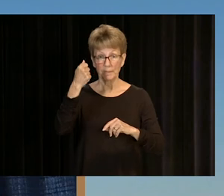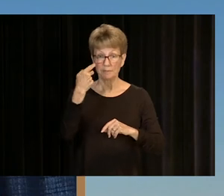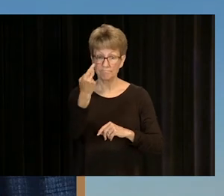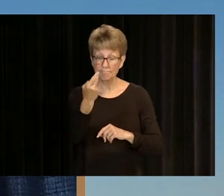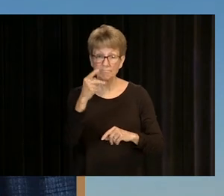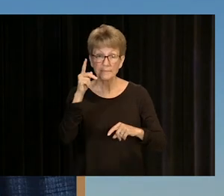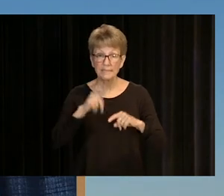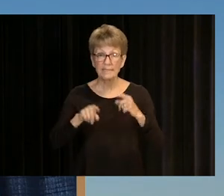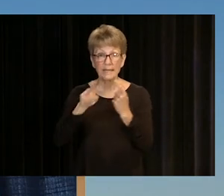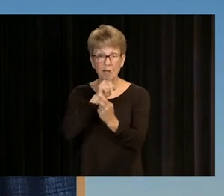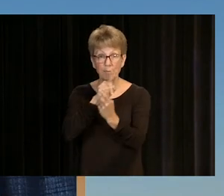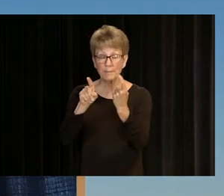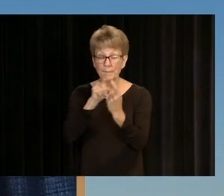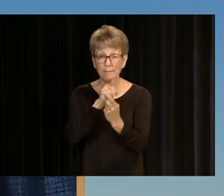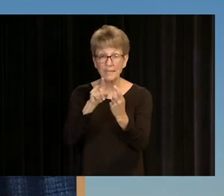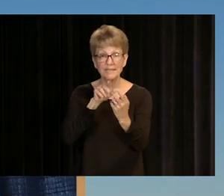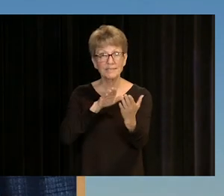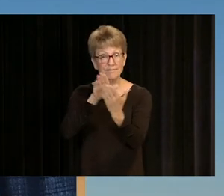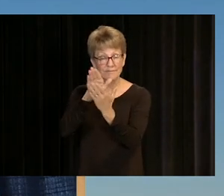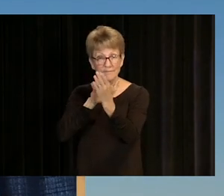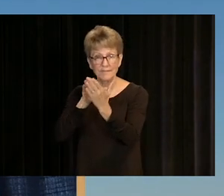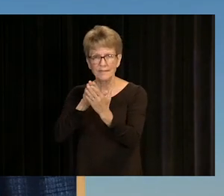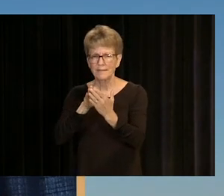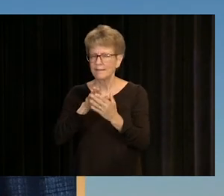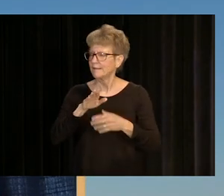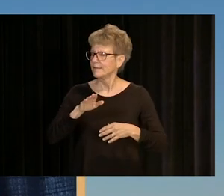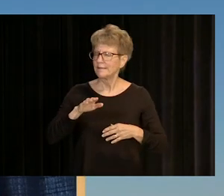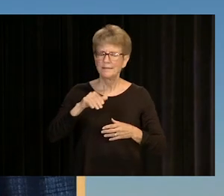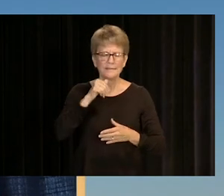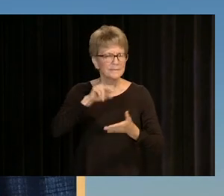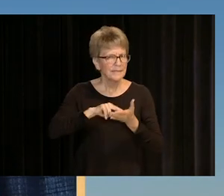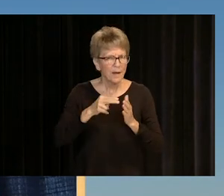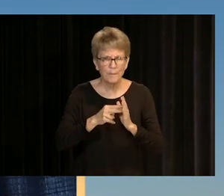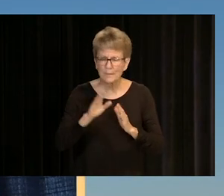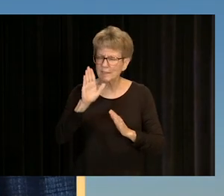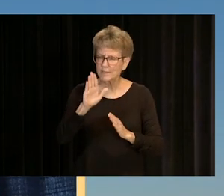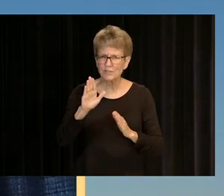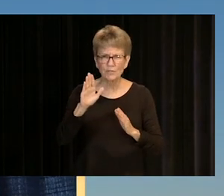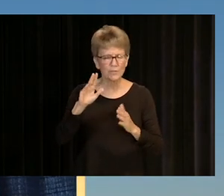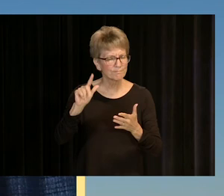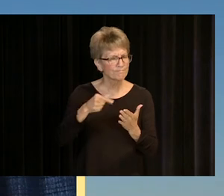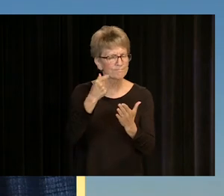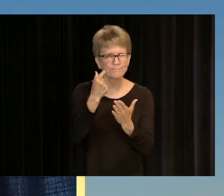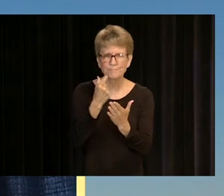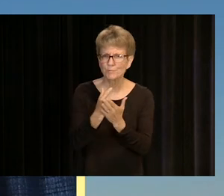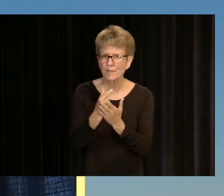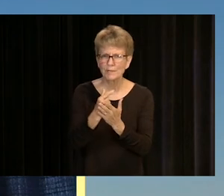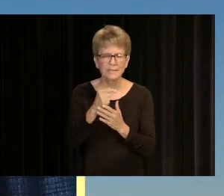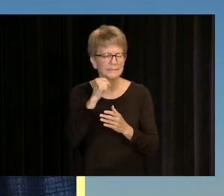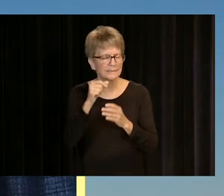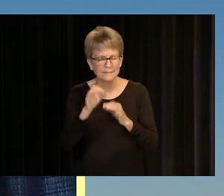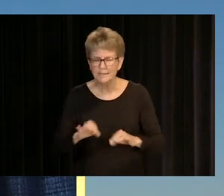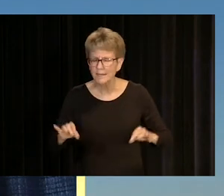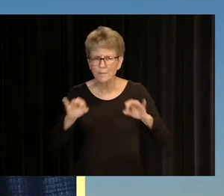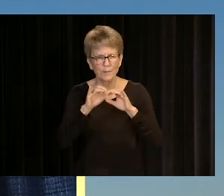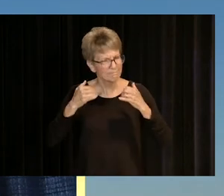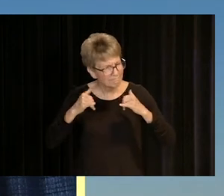IN PERSON TODAY DOES NOT MAKE WHAT EACH OF US HAS ACCOMPLISHED ANY LESS EXTRAORDINARY, AND IT DOES NOT MAKE THIS MOMENT ANY LESS SPECIAL.